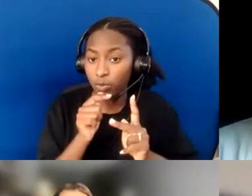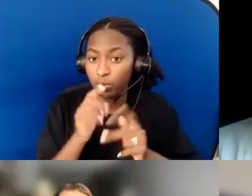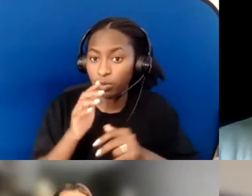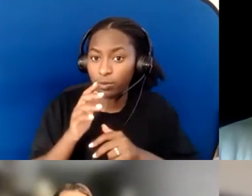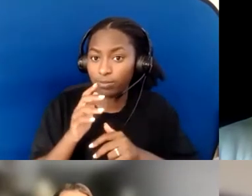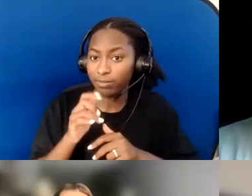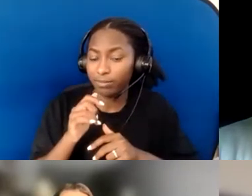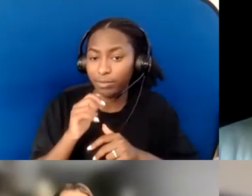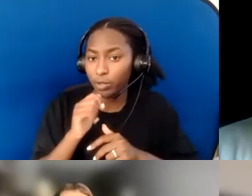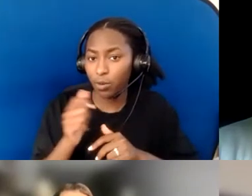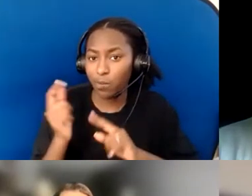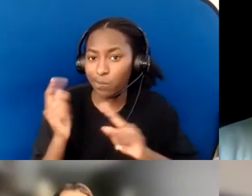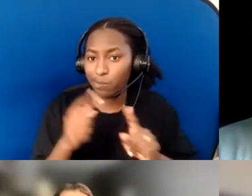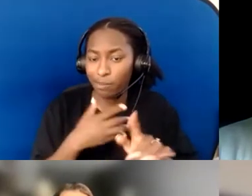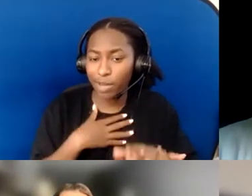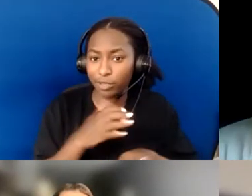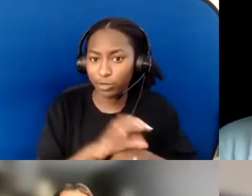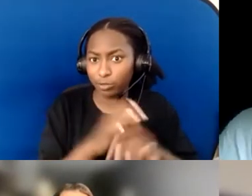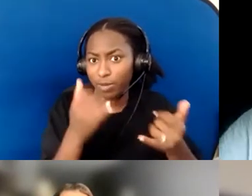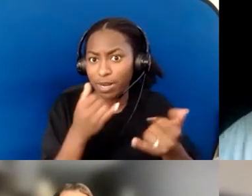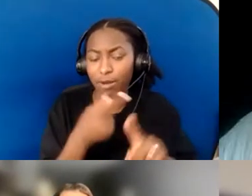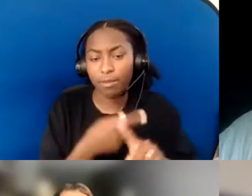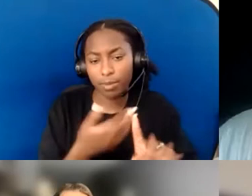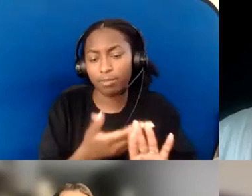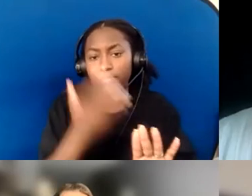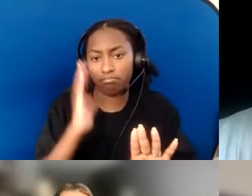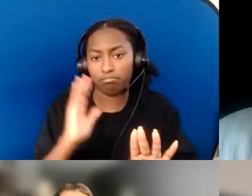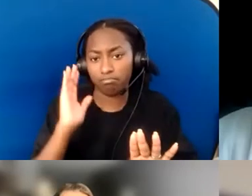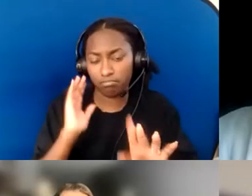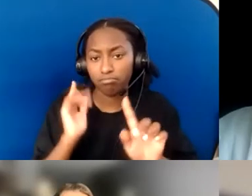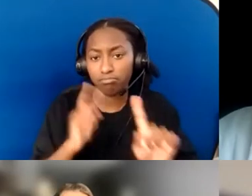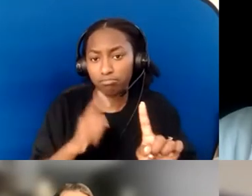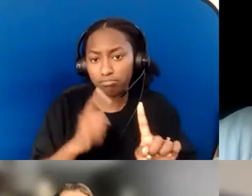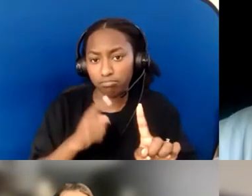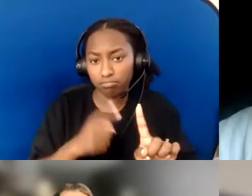however distant. Connecting with them and inviting them